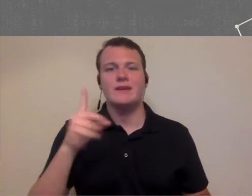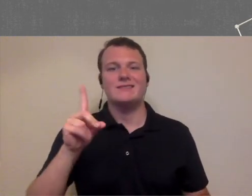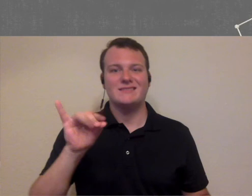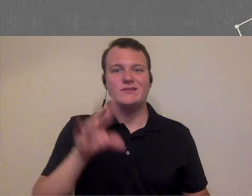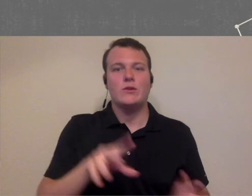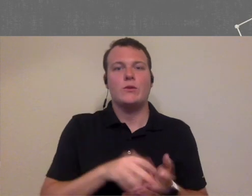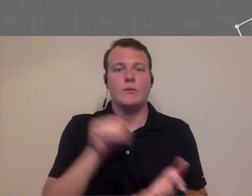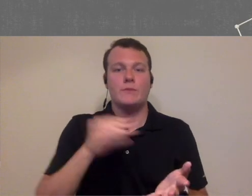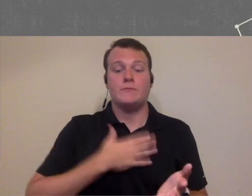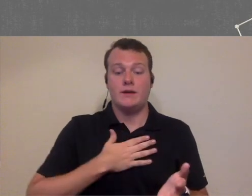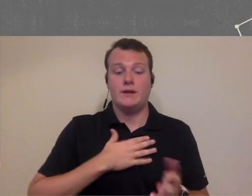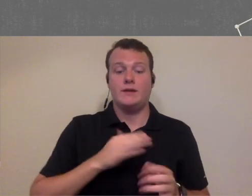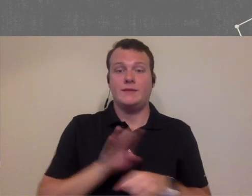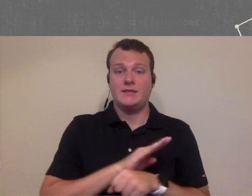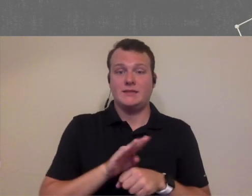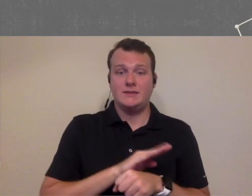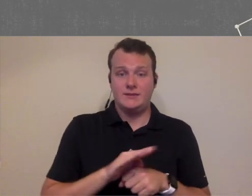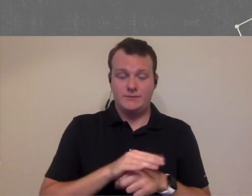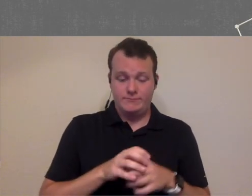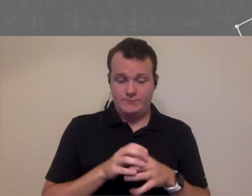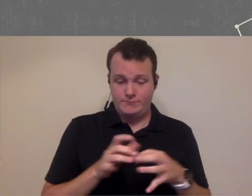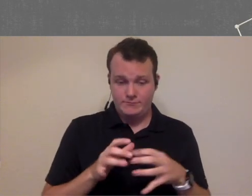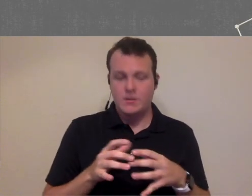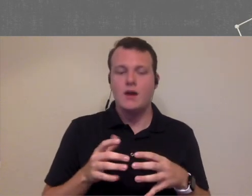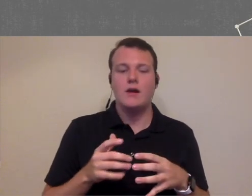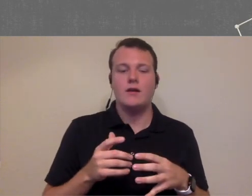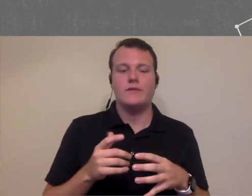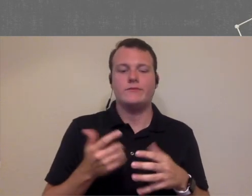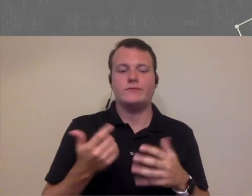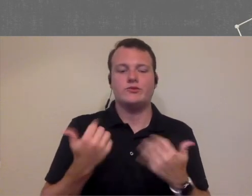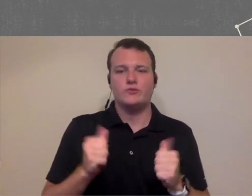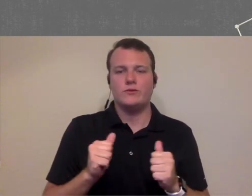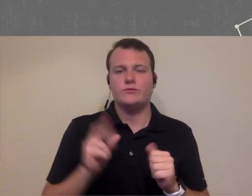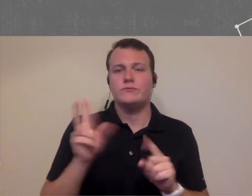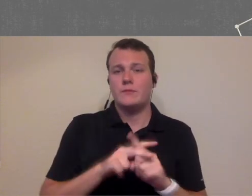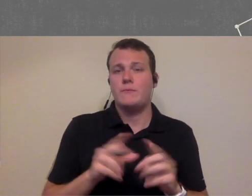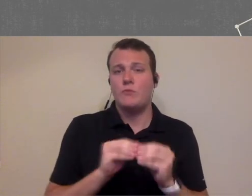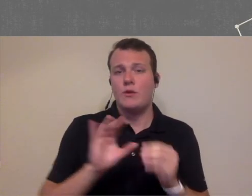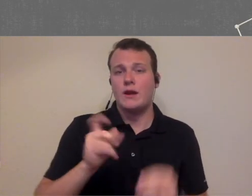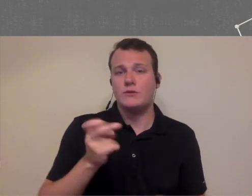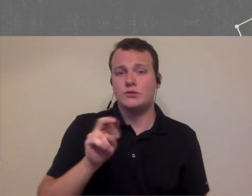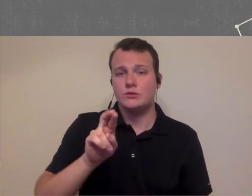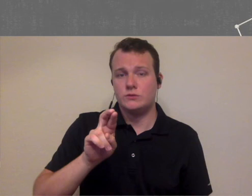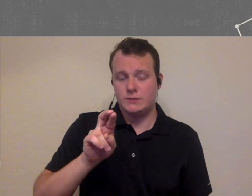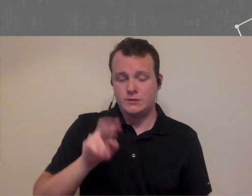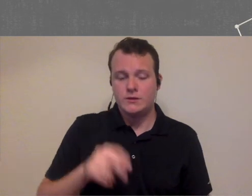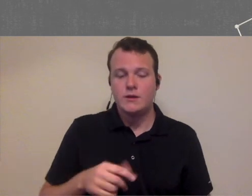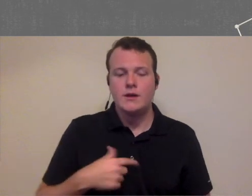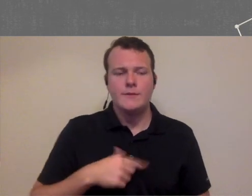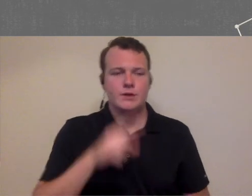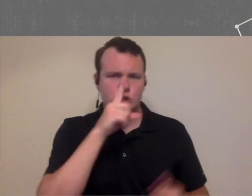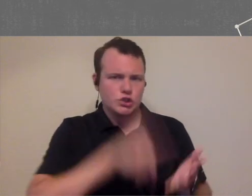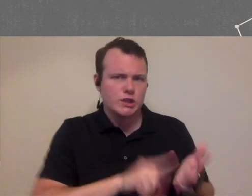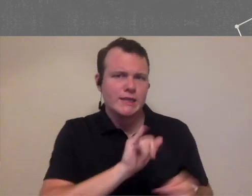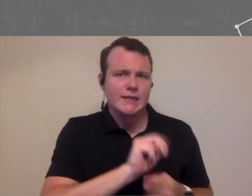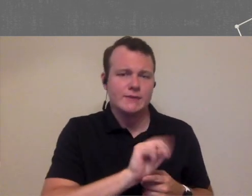something I learned gradually in my practice and I've tried to employ this more with councilor is he is checking in and finding out what their work levels